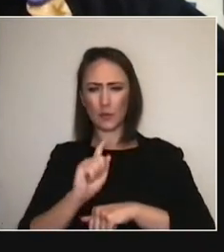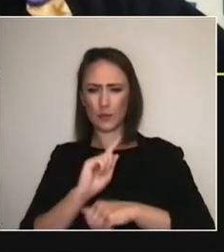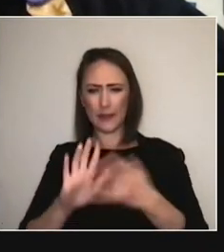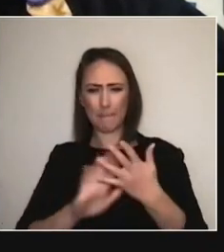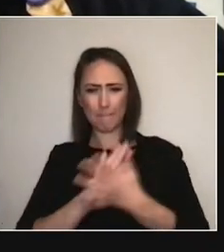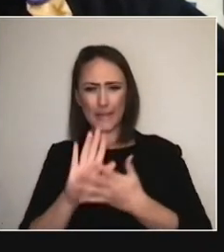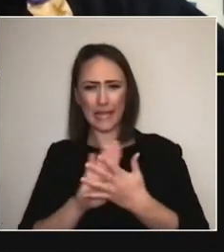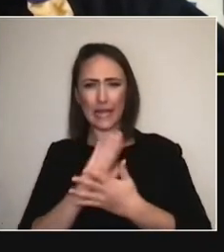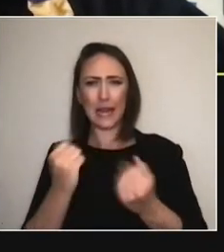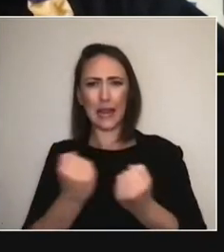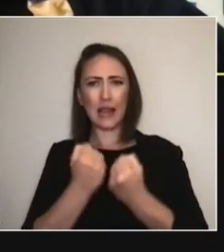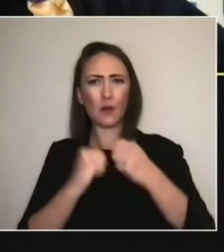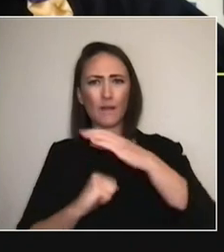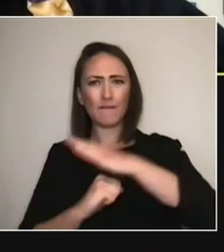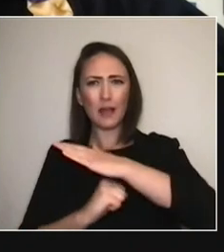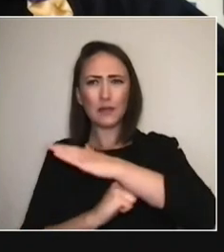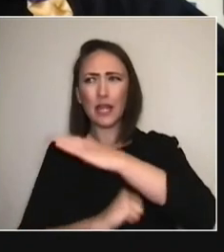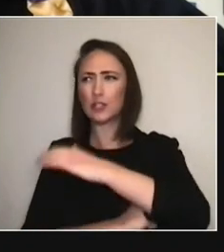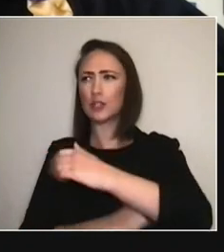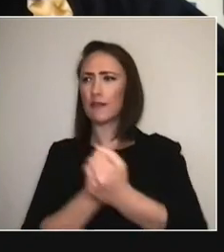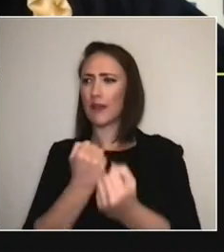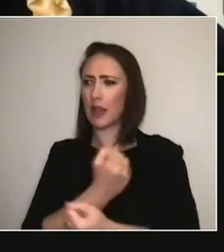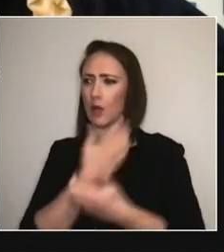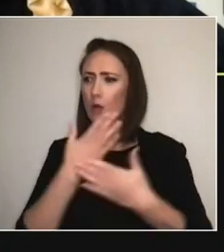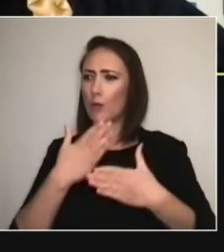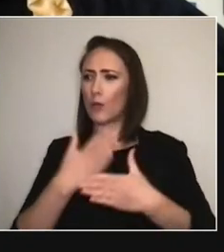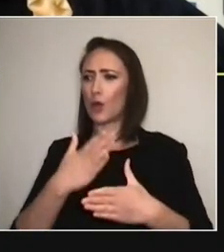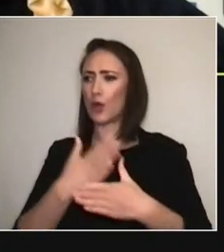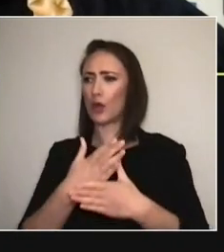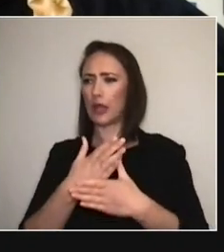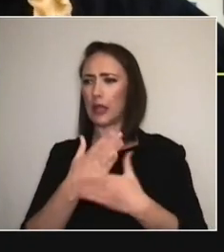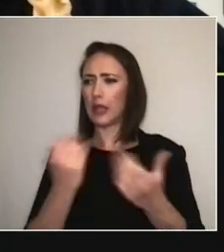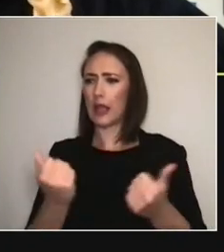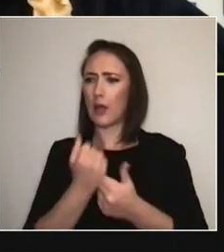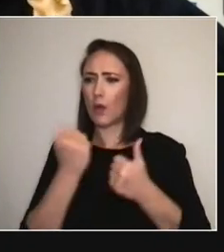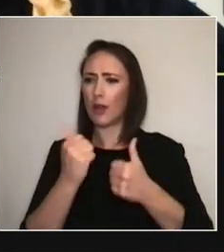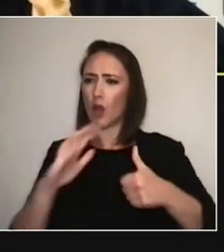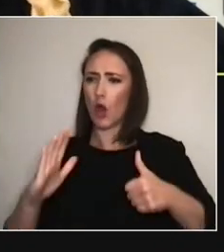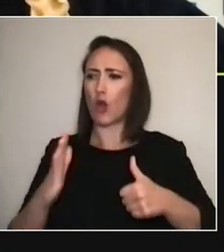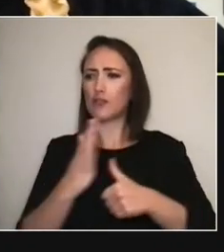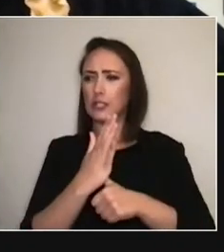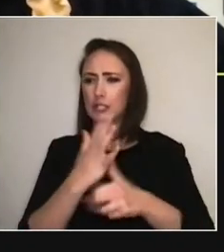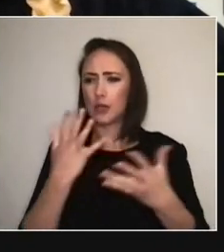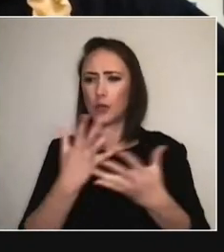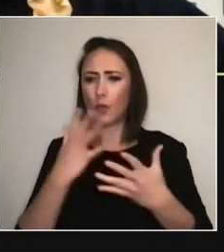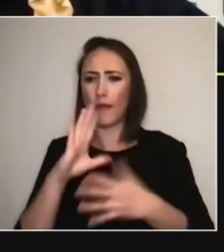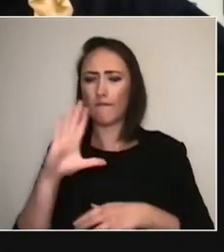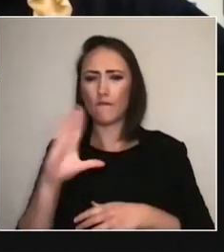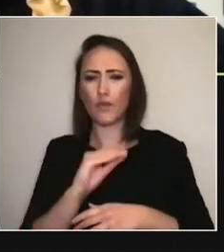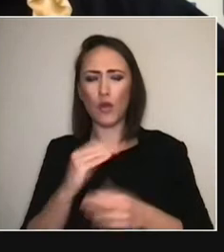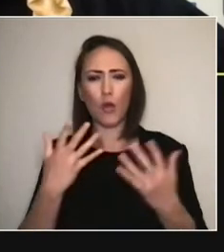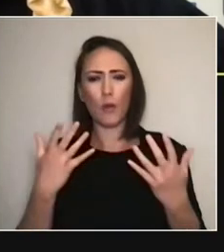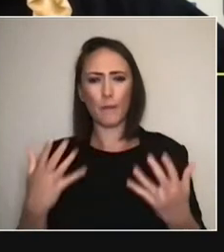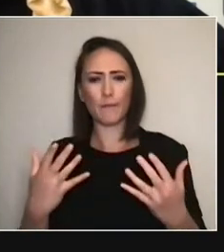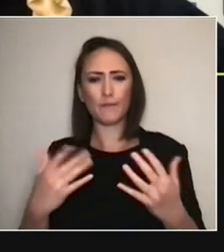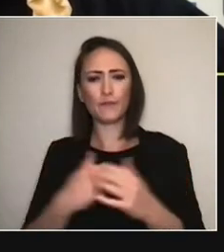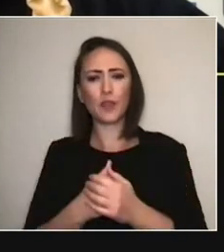I'm interested in that. I feel like I don't wanna— I'm interested in tech,